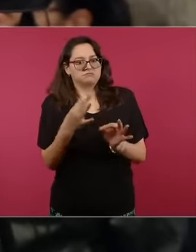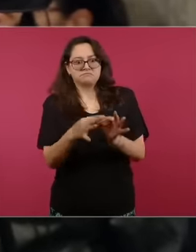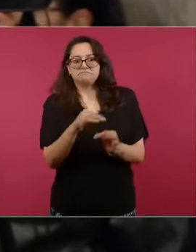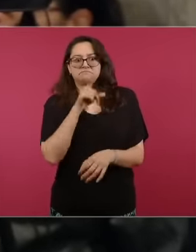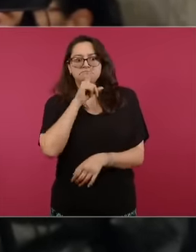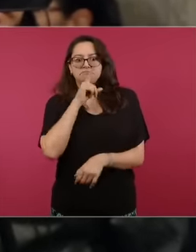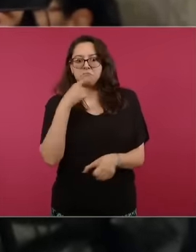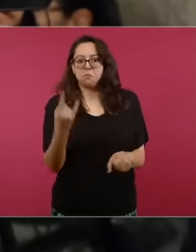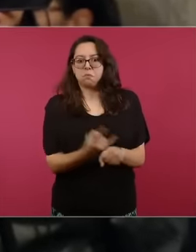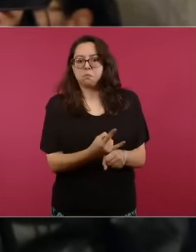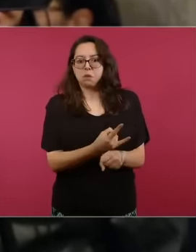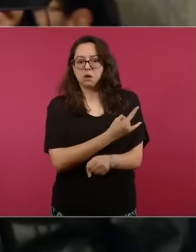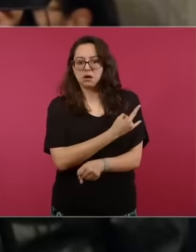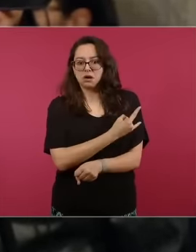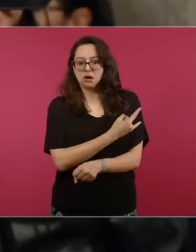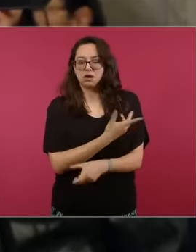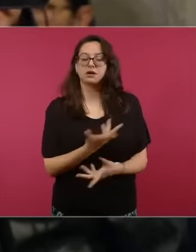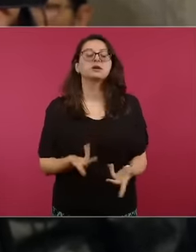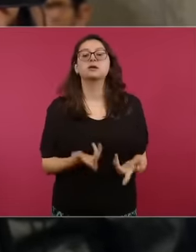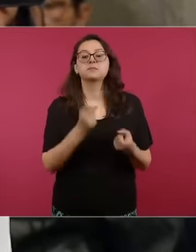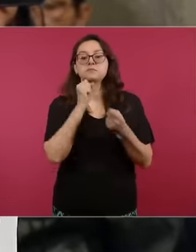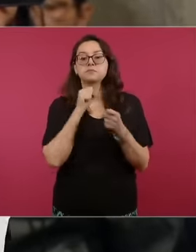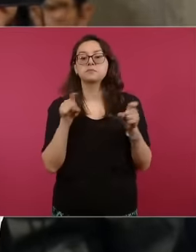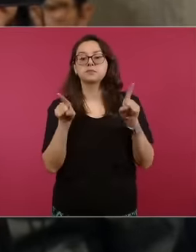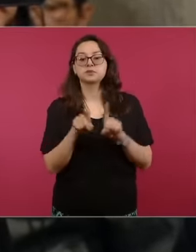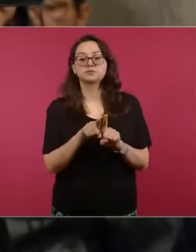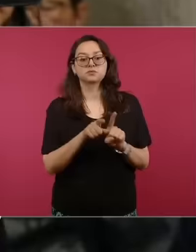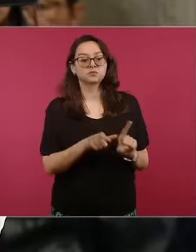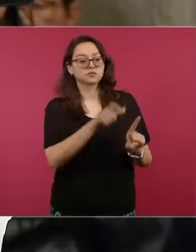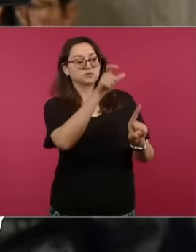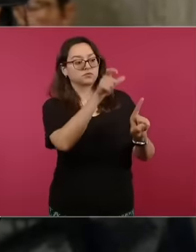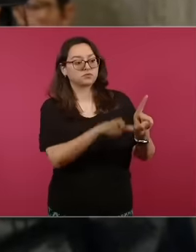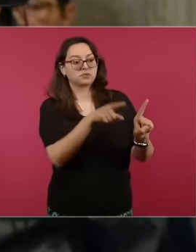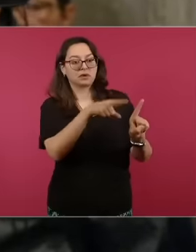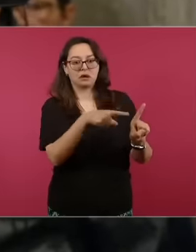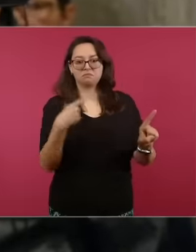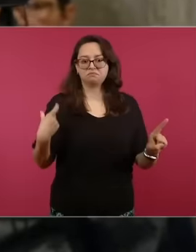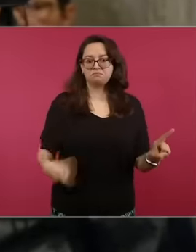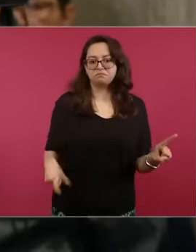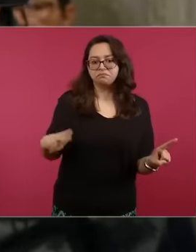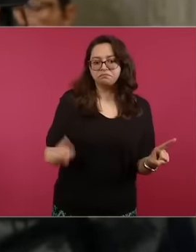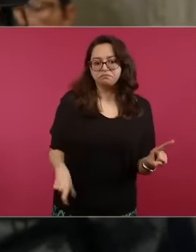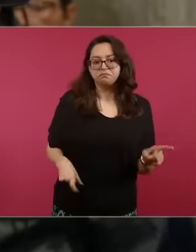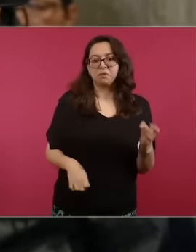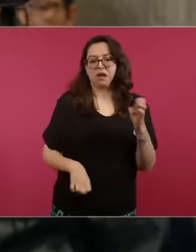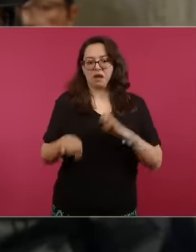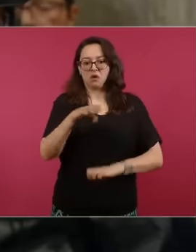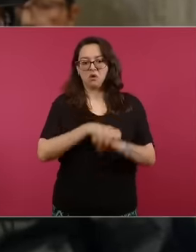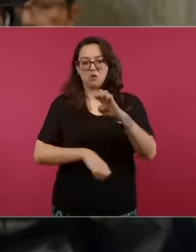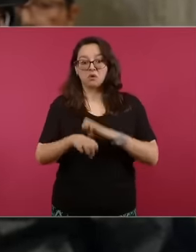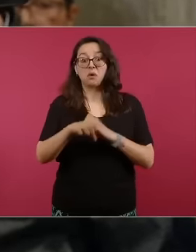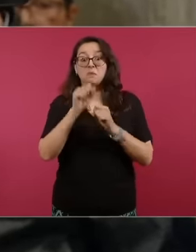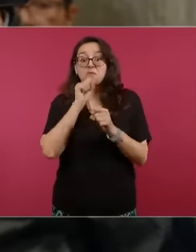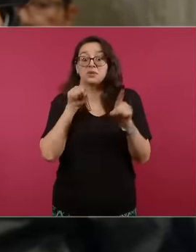but also because it involves a figure of economic power and media power, the